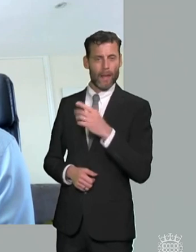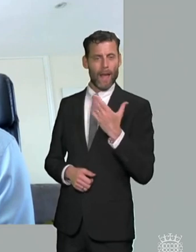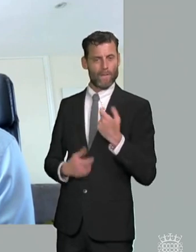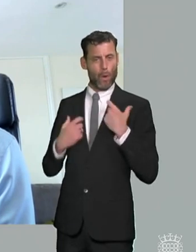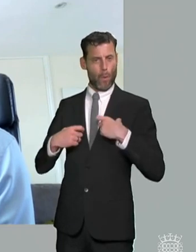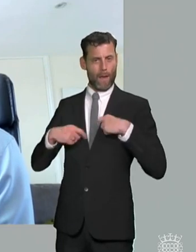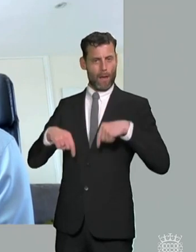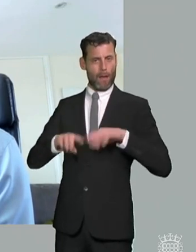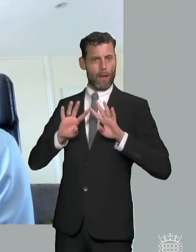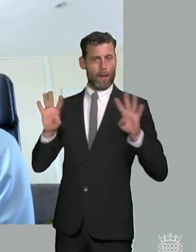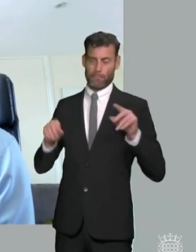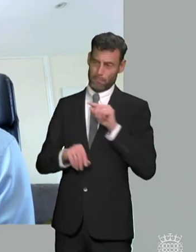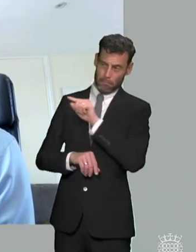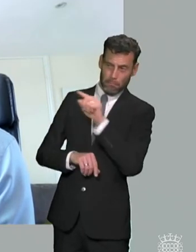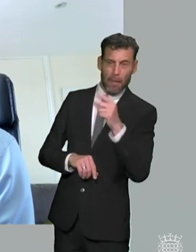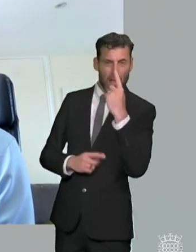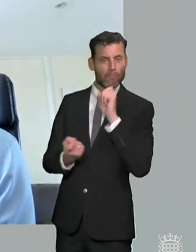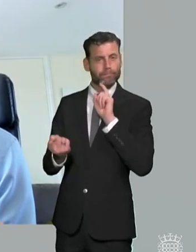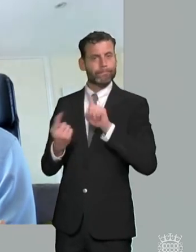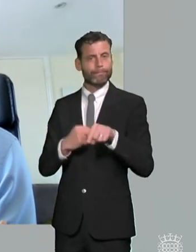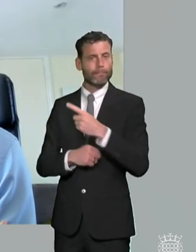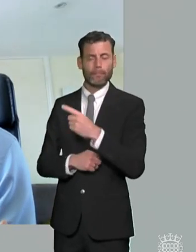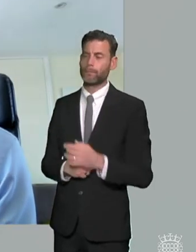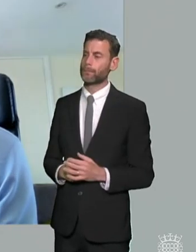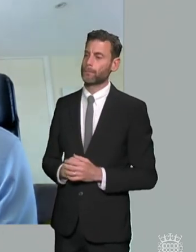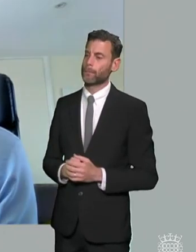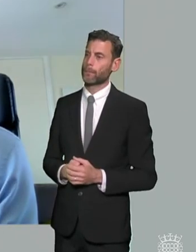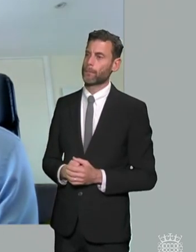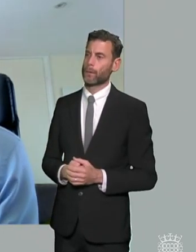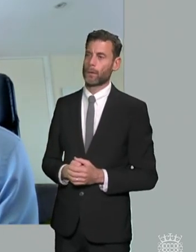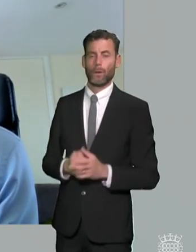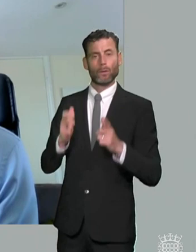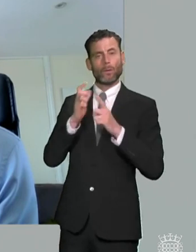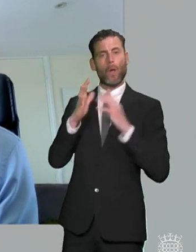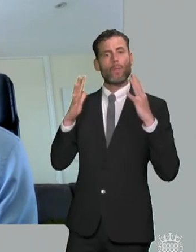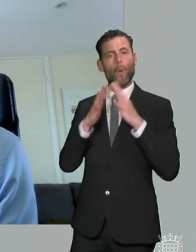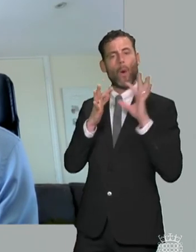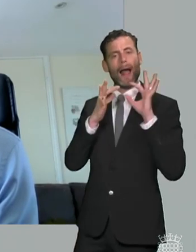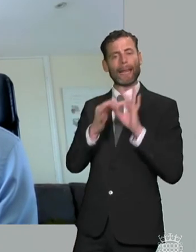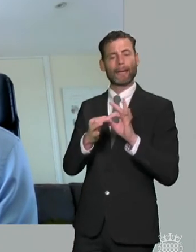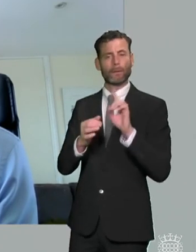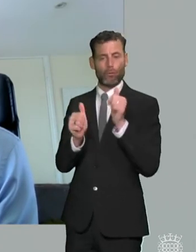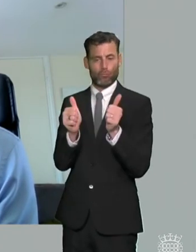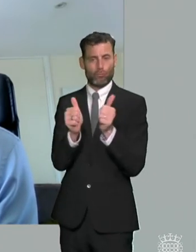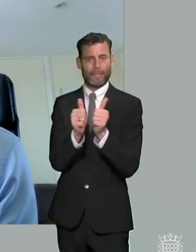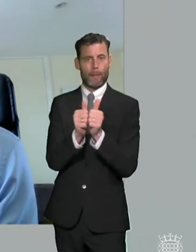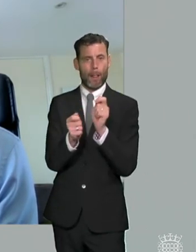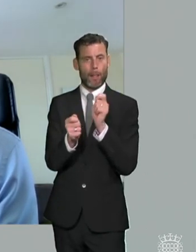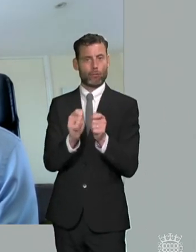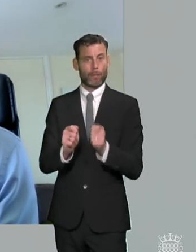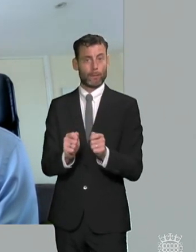i think that the again the the the the law around reasonable adjustments um exists already and and i